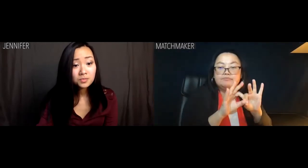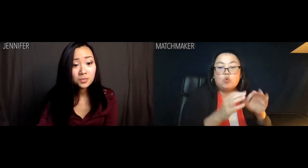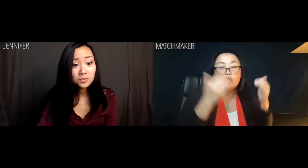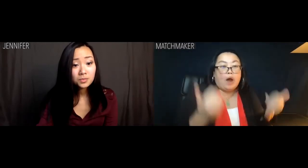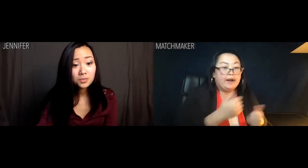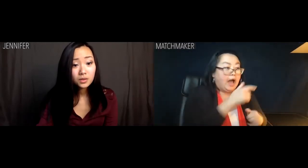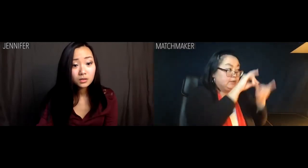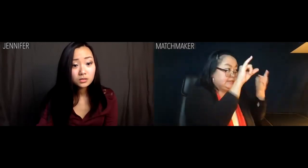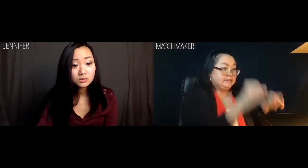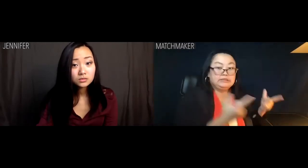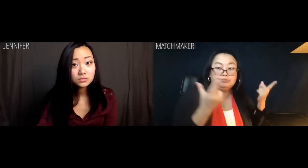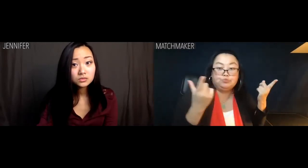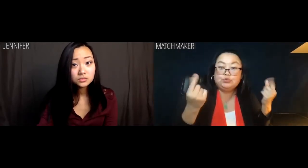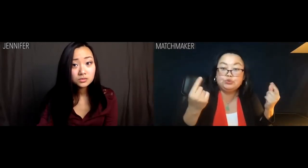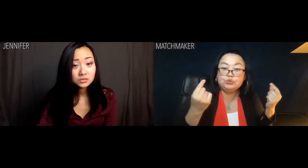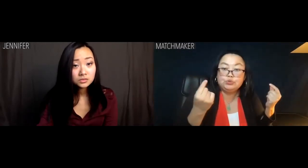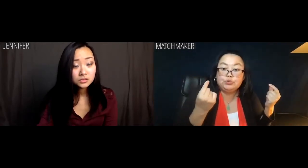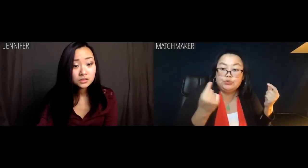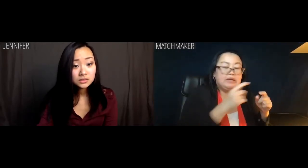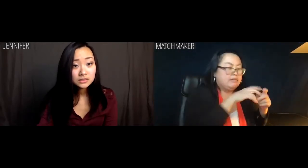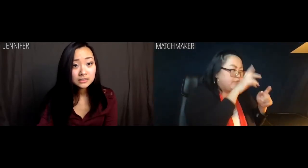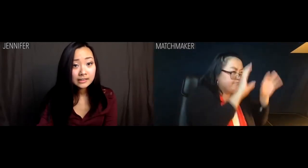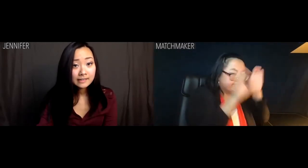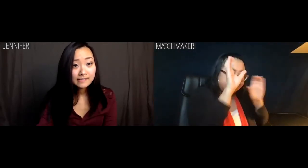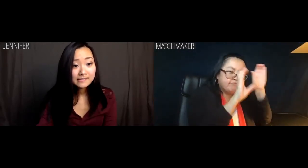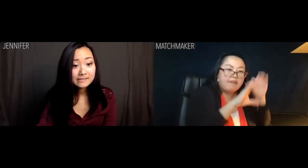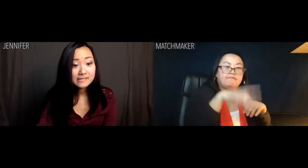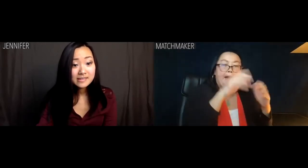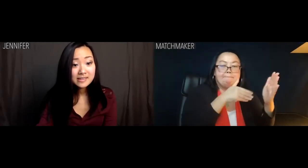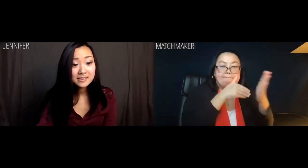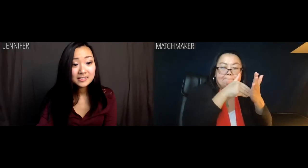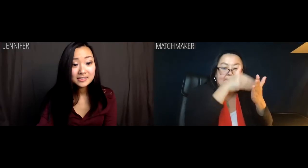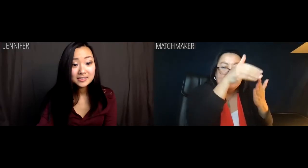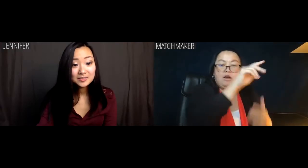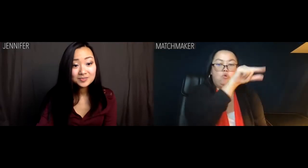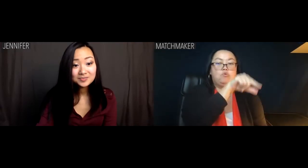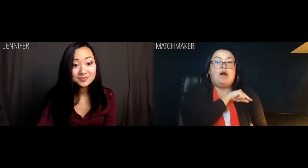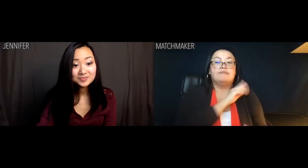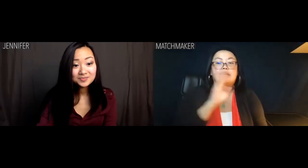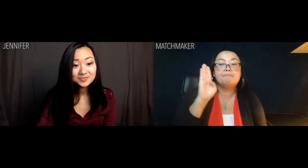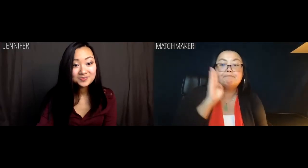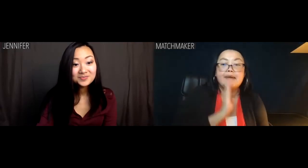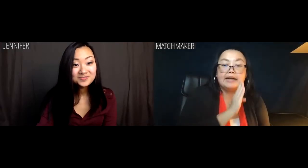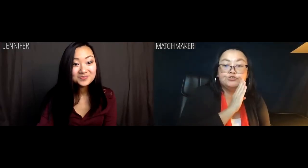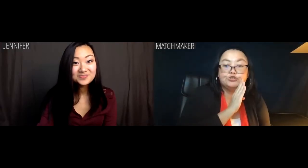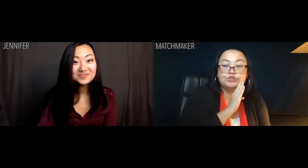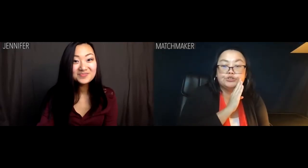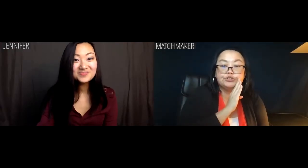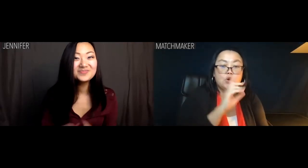The system's now scanning through the millions of eligible bachelors